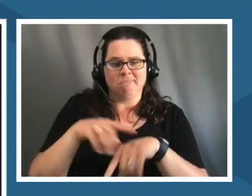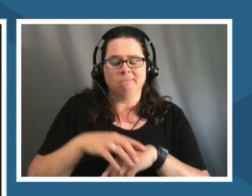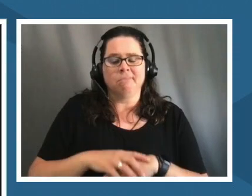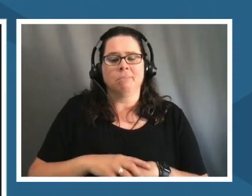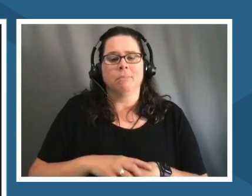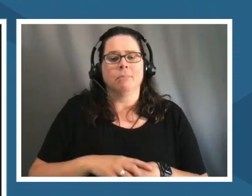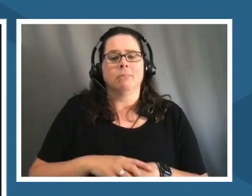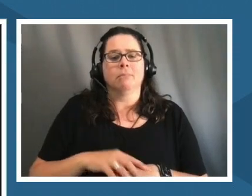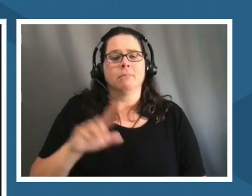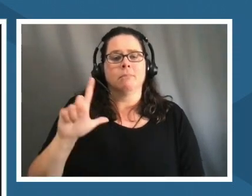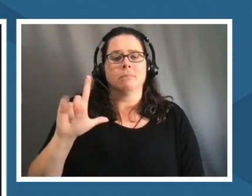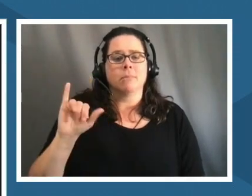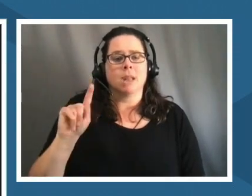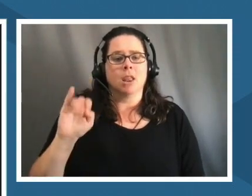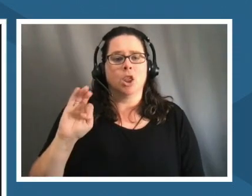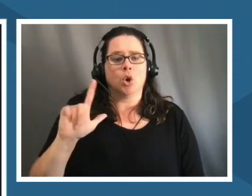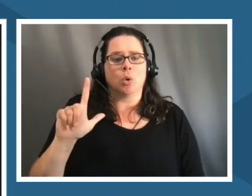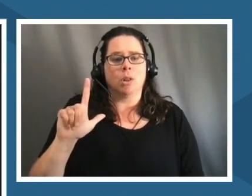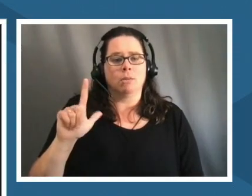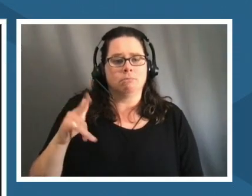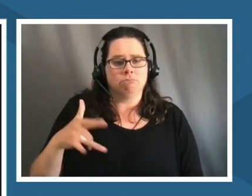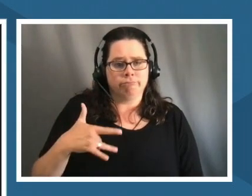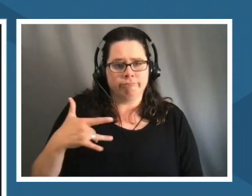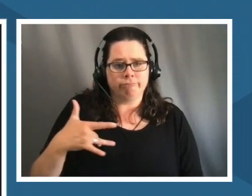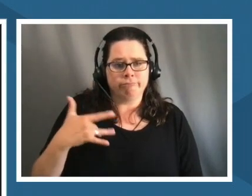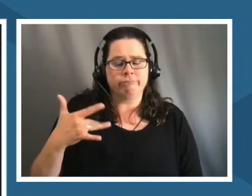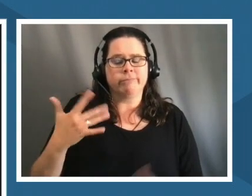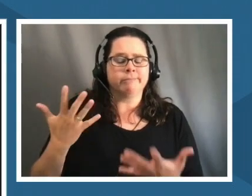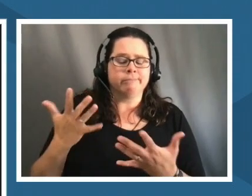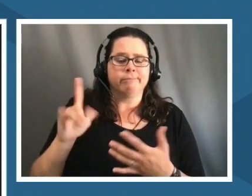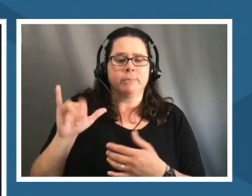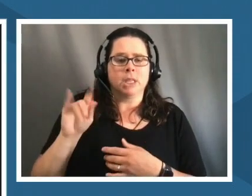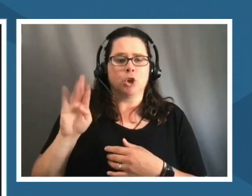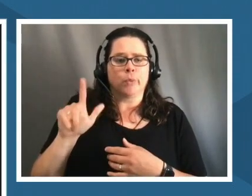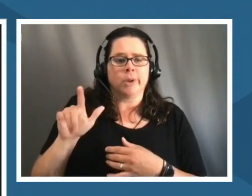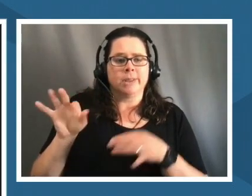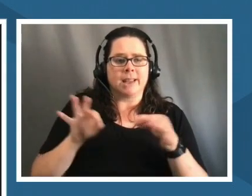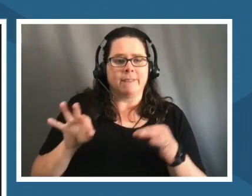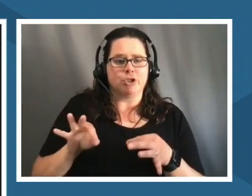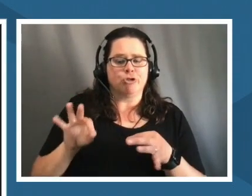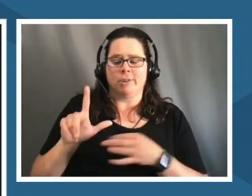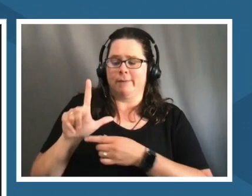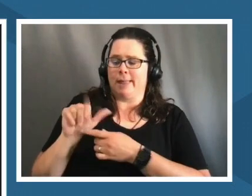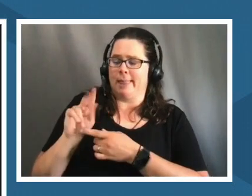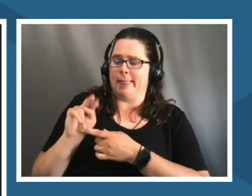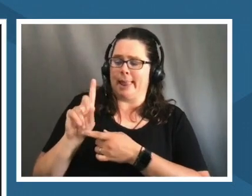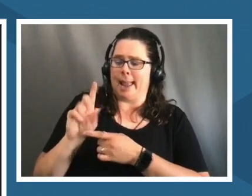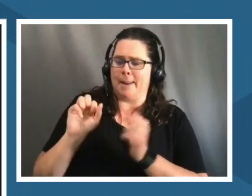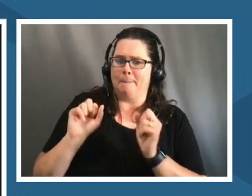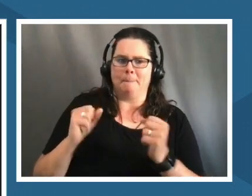of the literal uh definition of land back yell let's